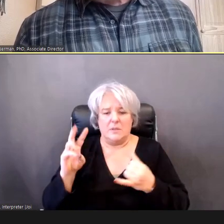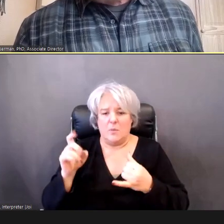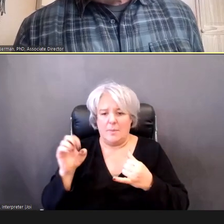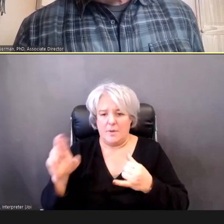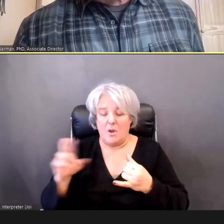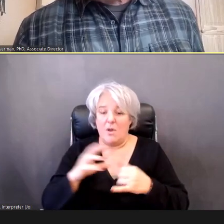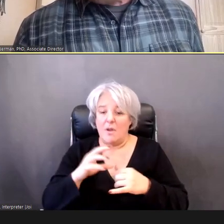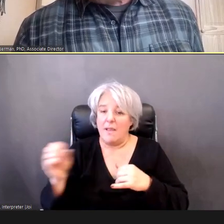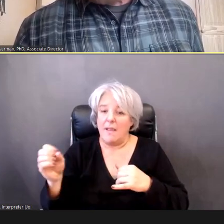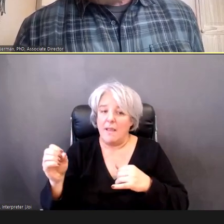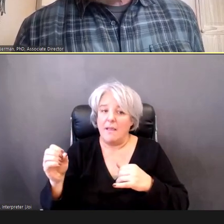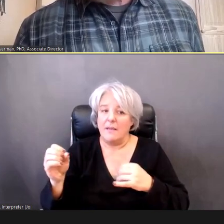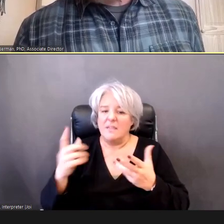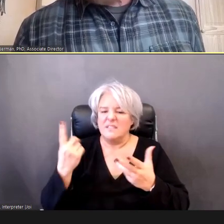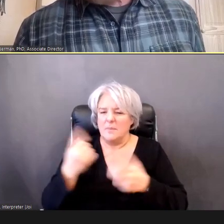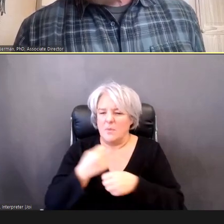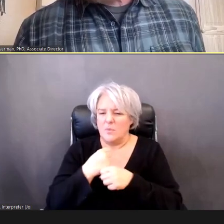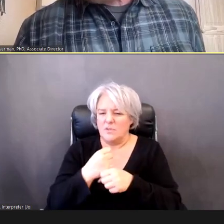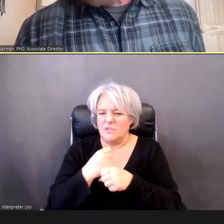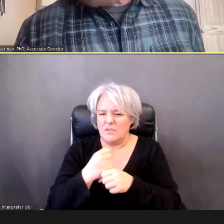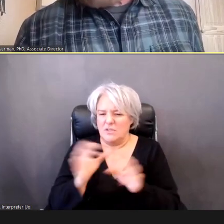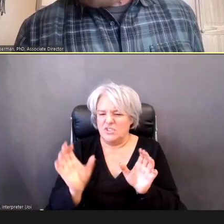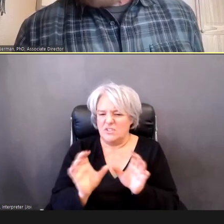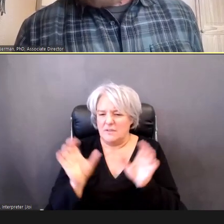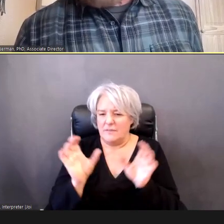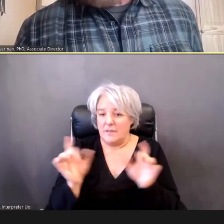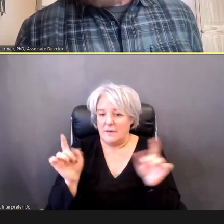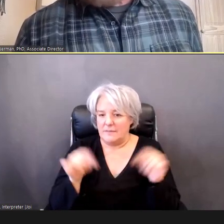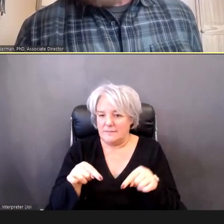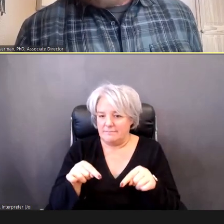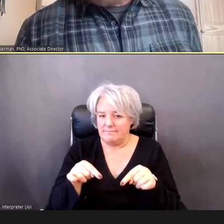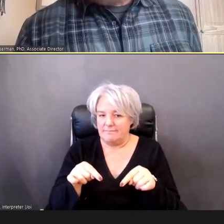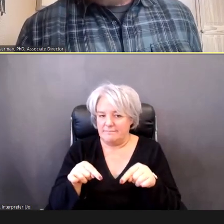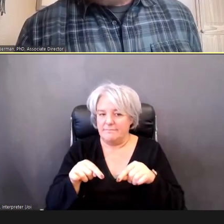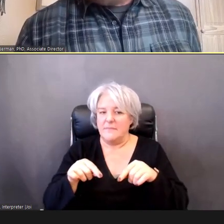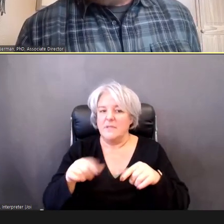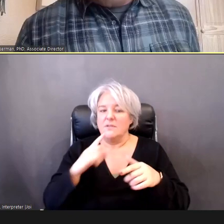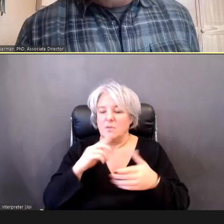attendance, so, if you want to document that you were with us